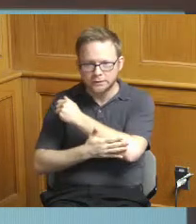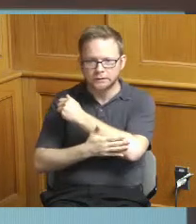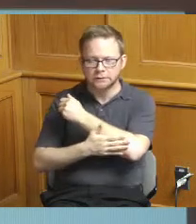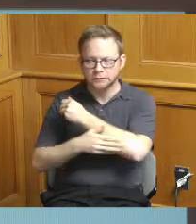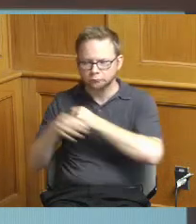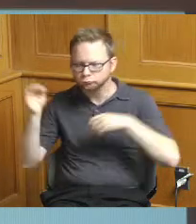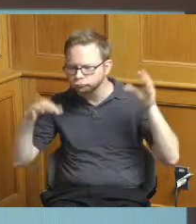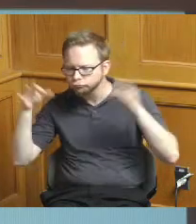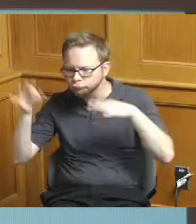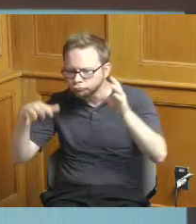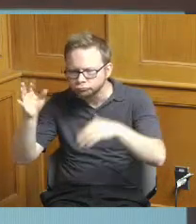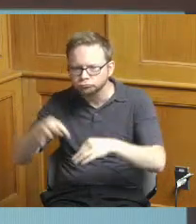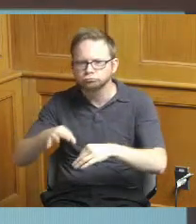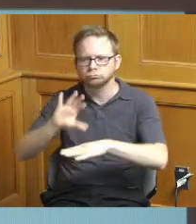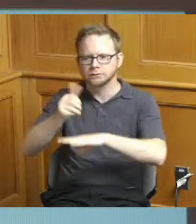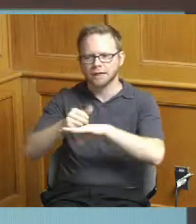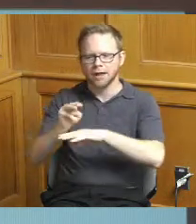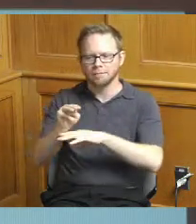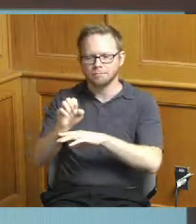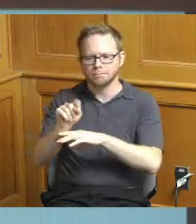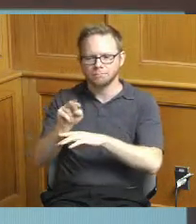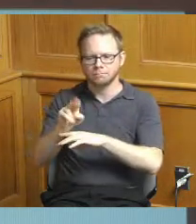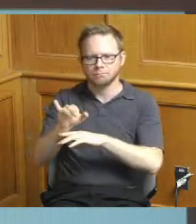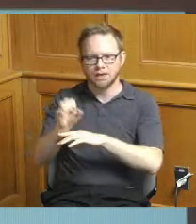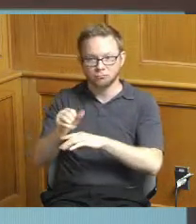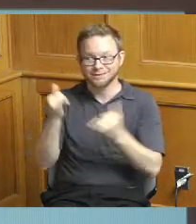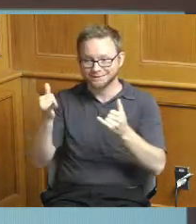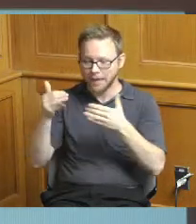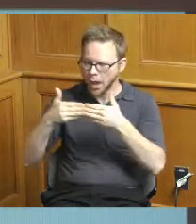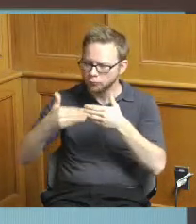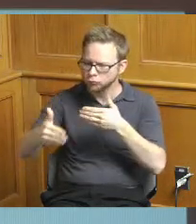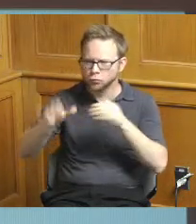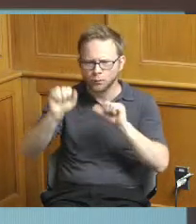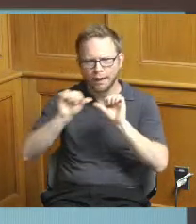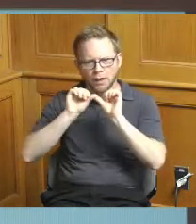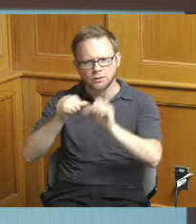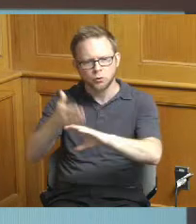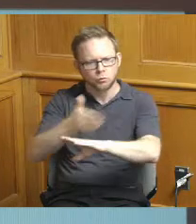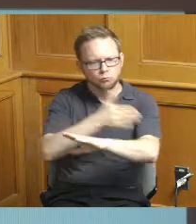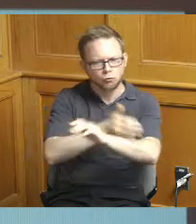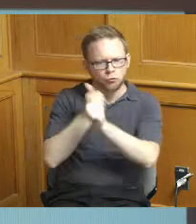something that then will allow us to continue to improve and track our progress but when you